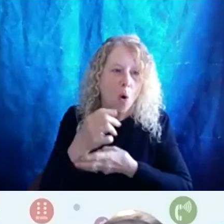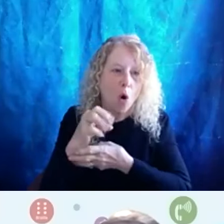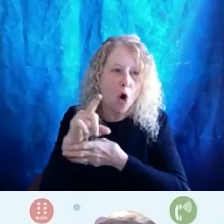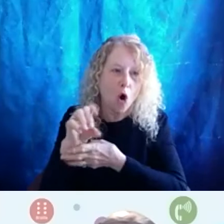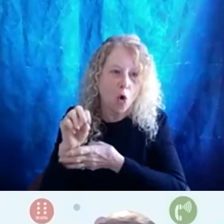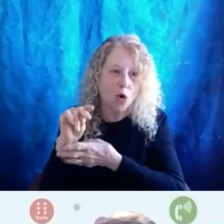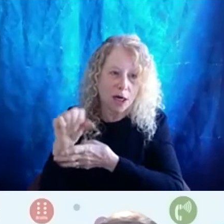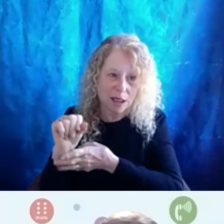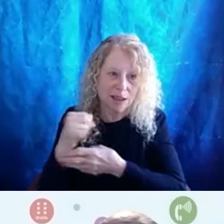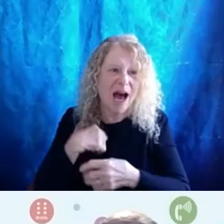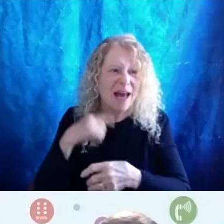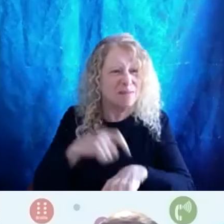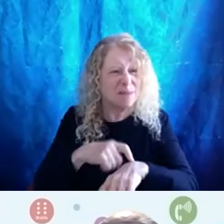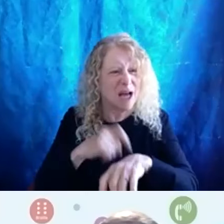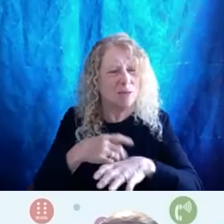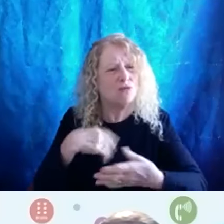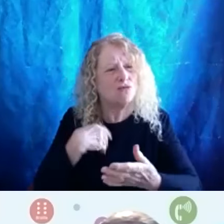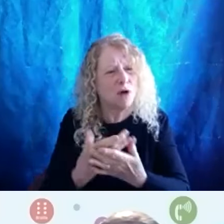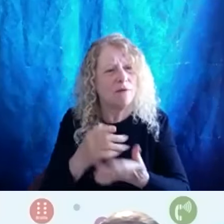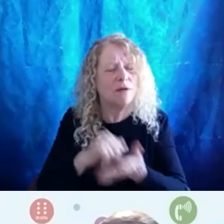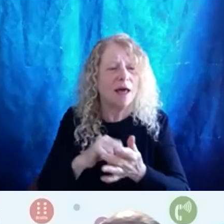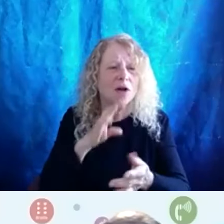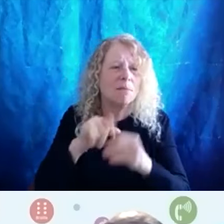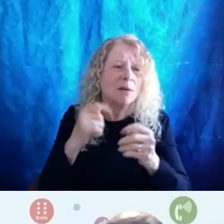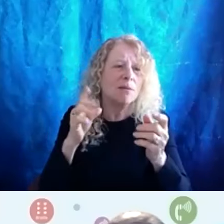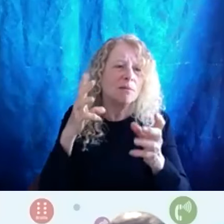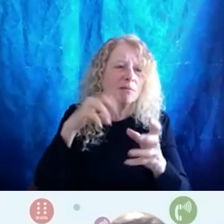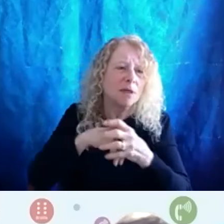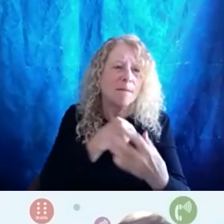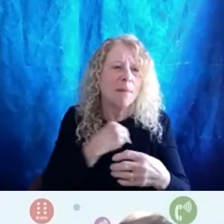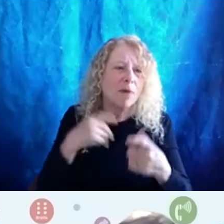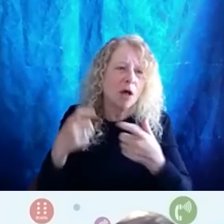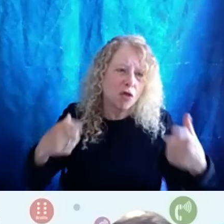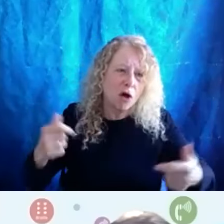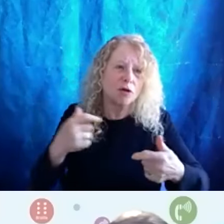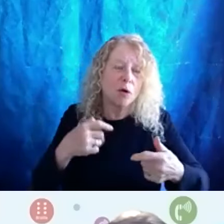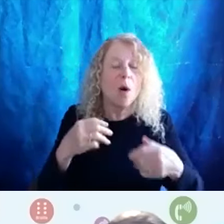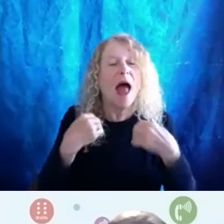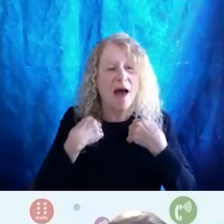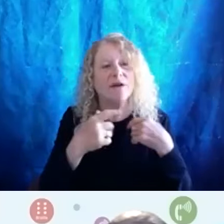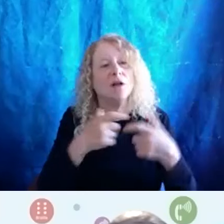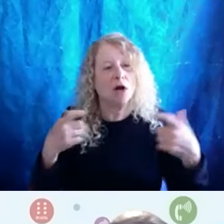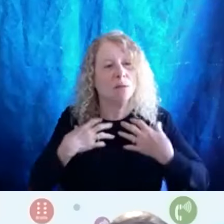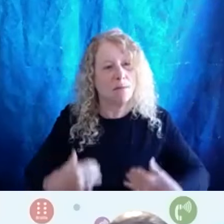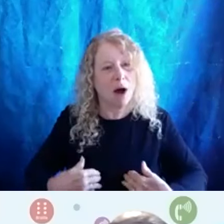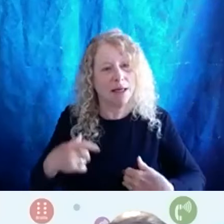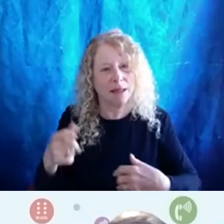And this talks about being in a larger body and and how is that for me as my body and you know I'm hitting 50